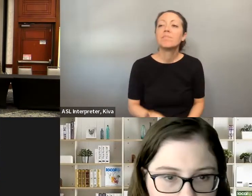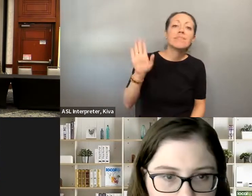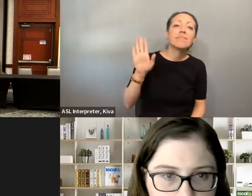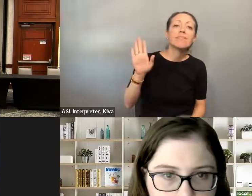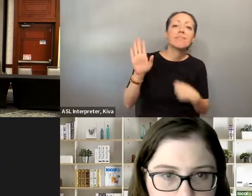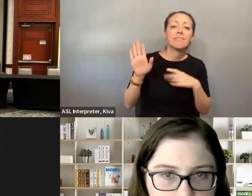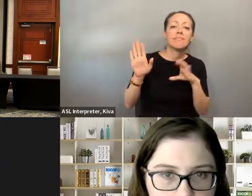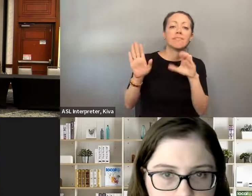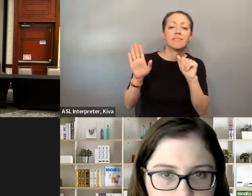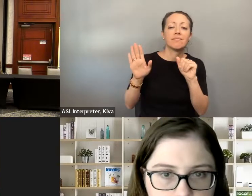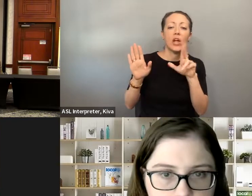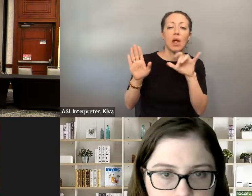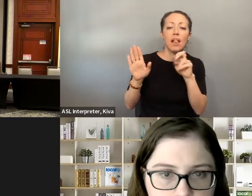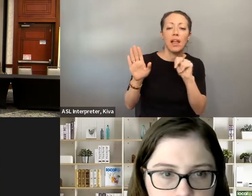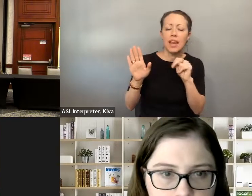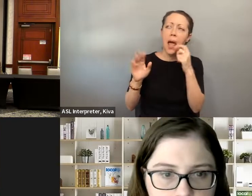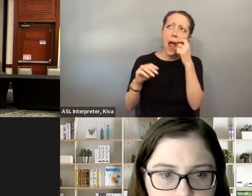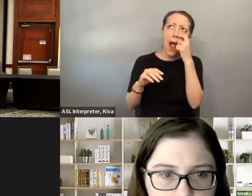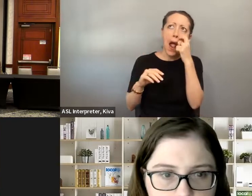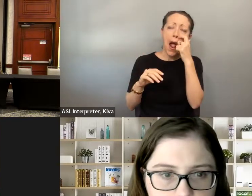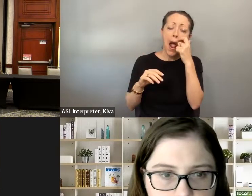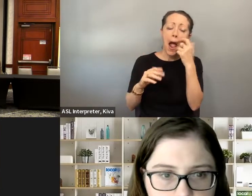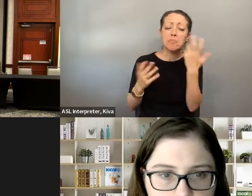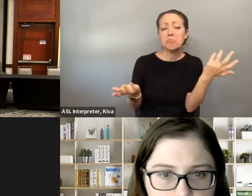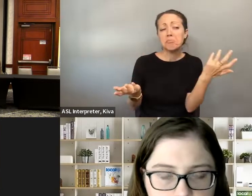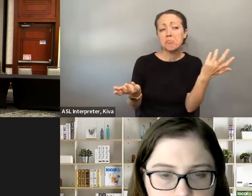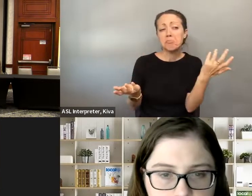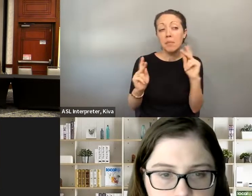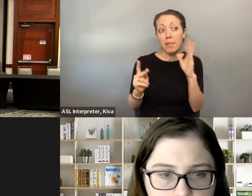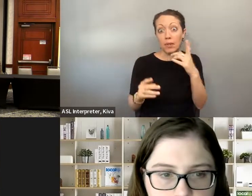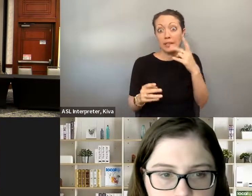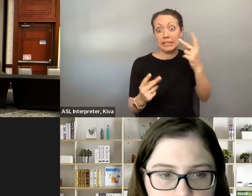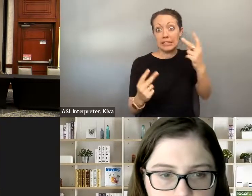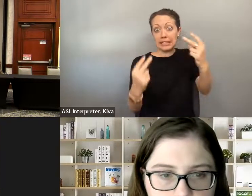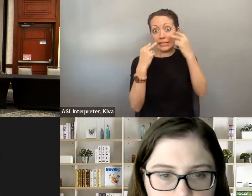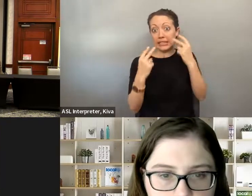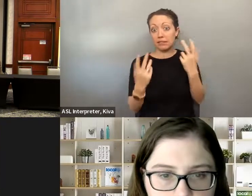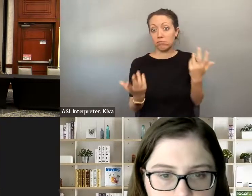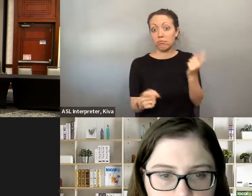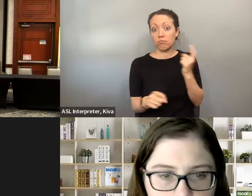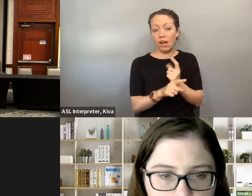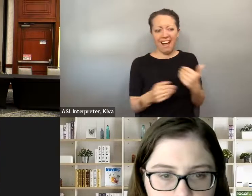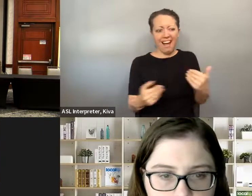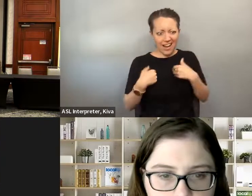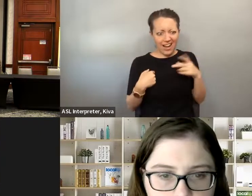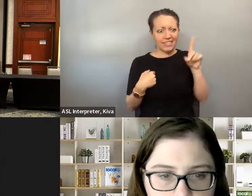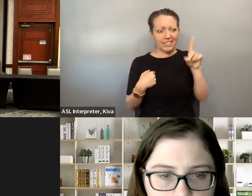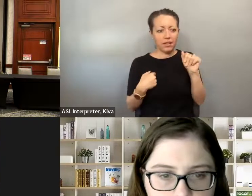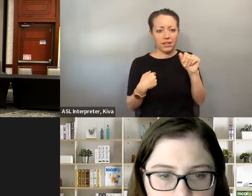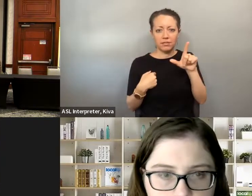I don't really think that this is Carolyn. » I don't really think this is I really don't think that it needs to be overshadowing. this is Caroline. I really don't think that it needs to